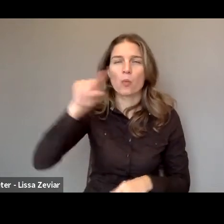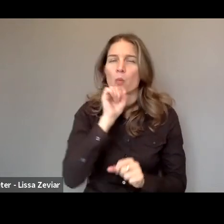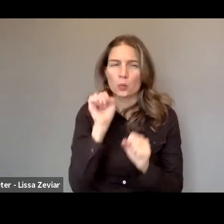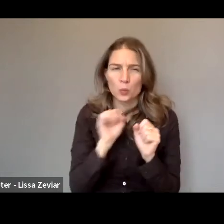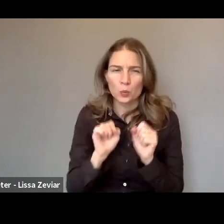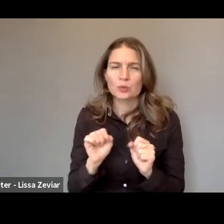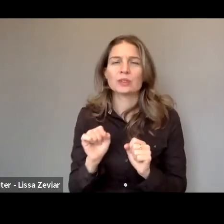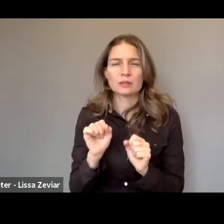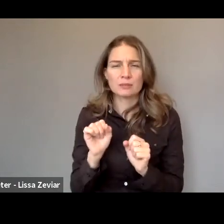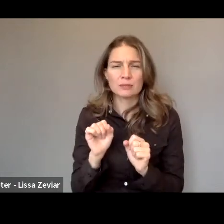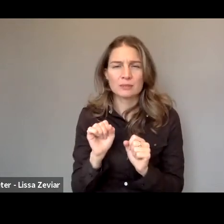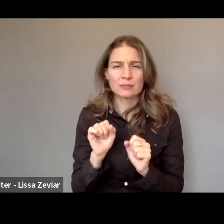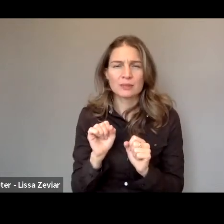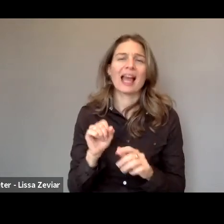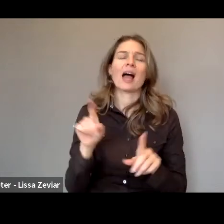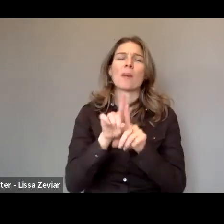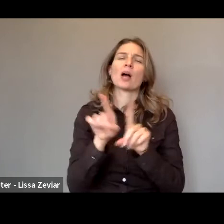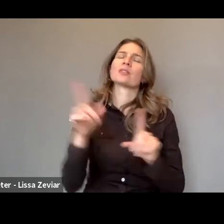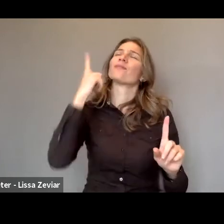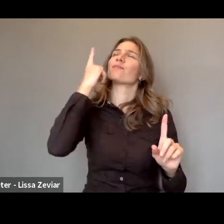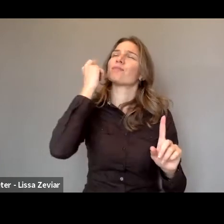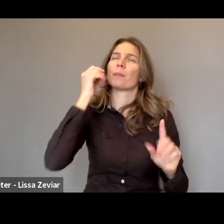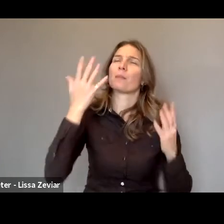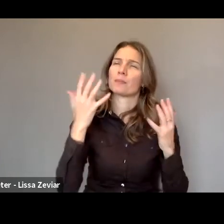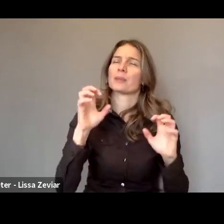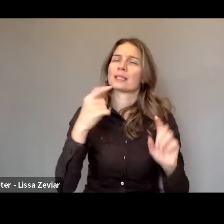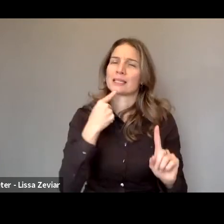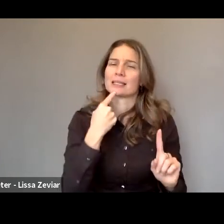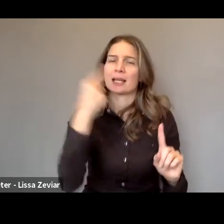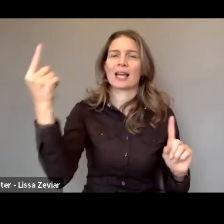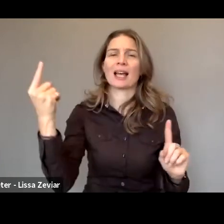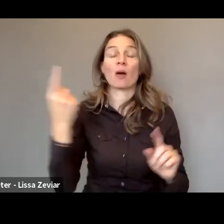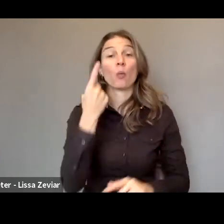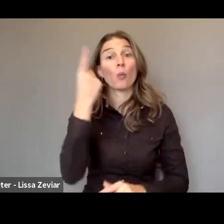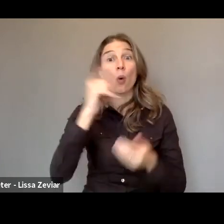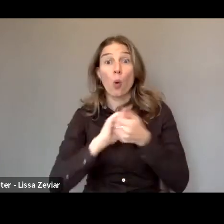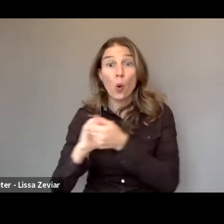one of the very little organization of women with disabilities in Europe.